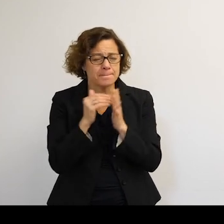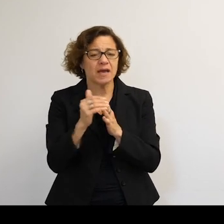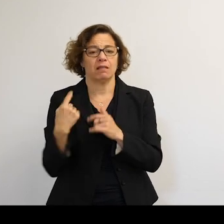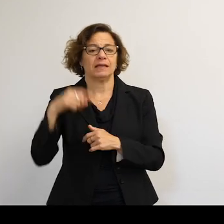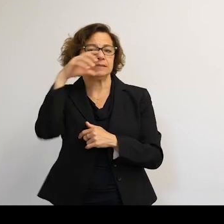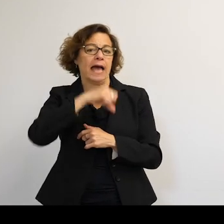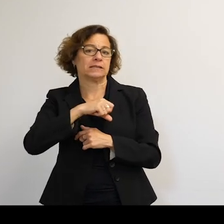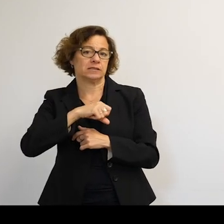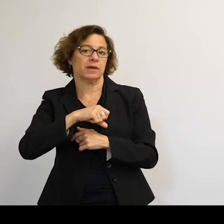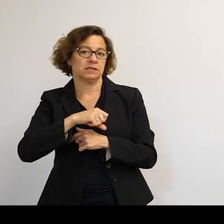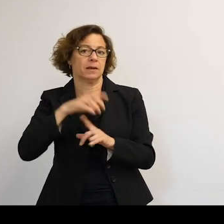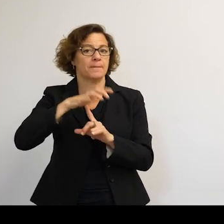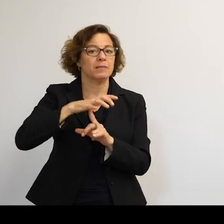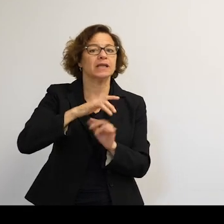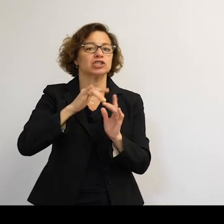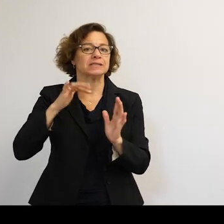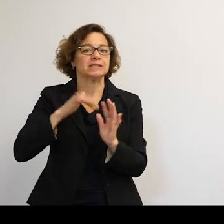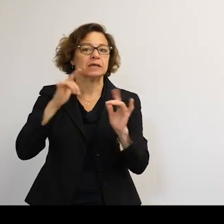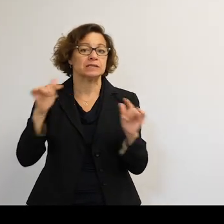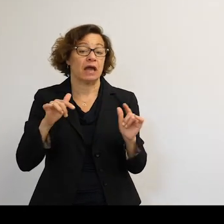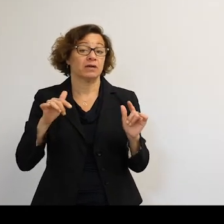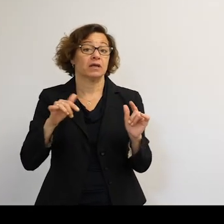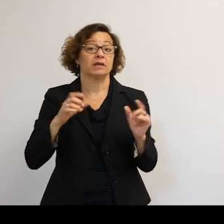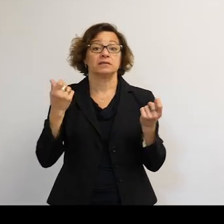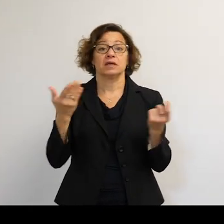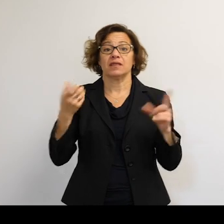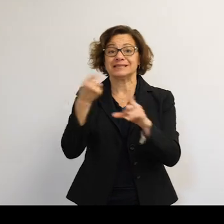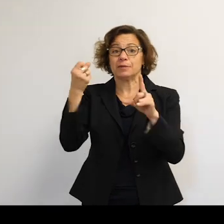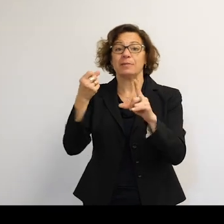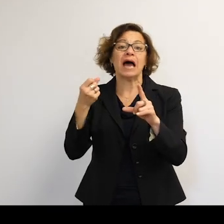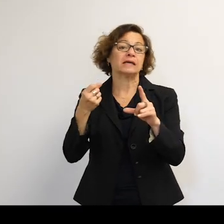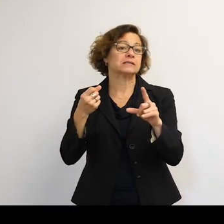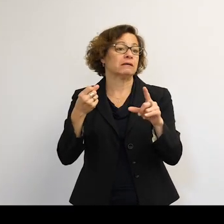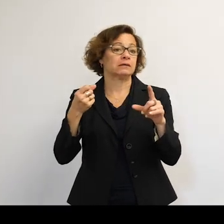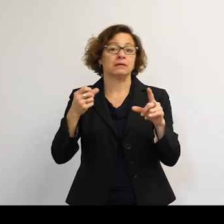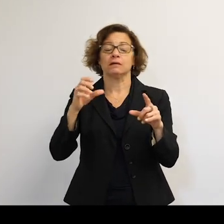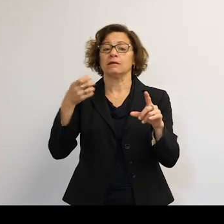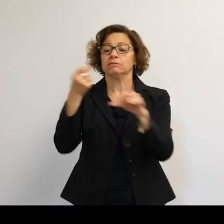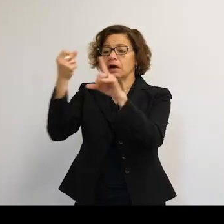based on population studies, things like that of the number of impacts on things like the solar panels.